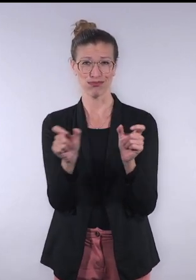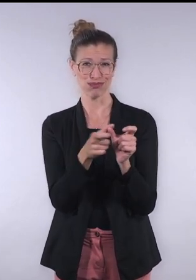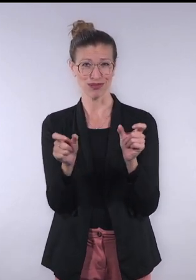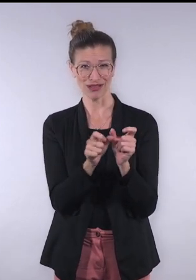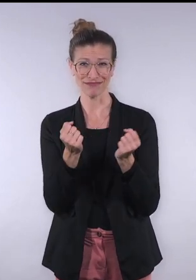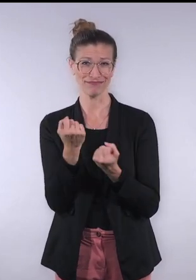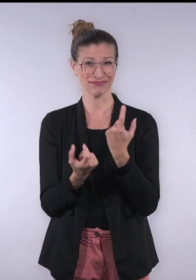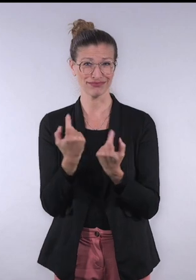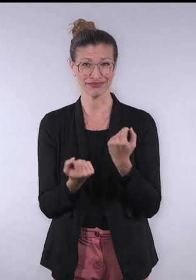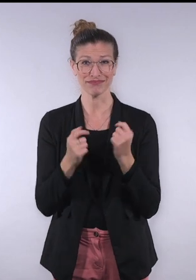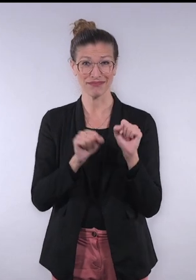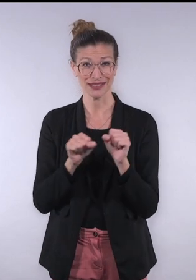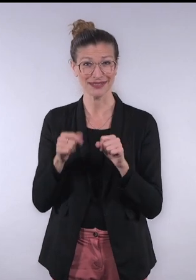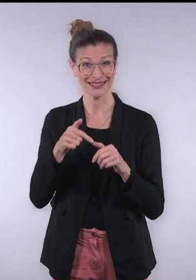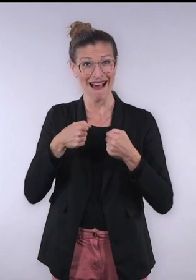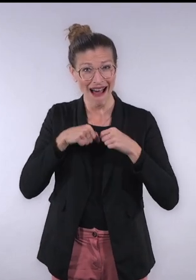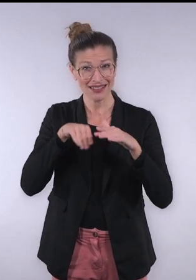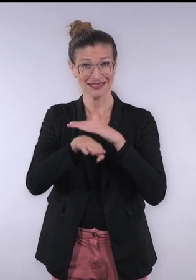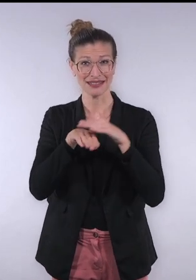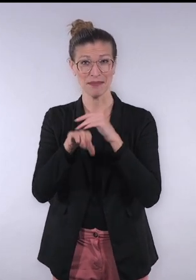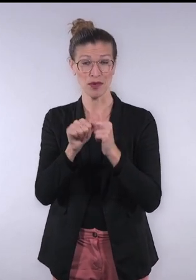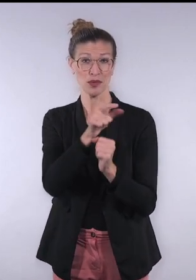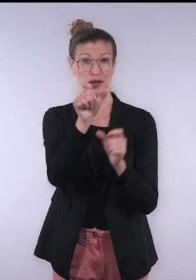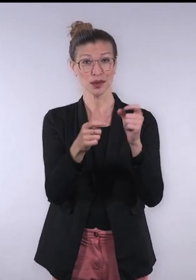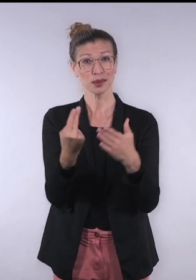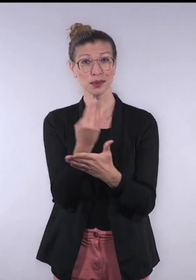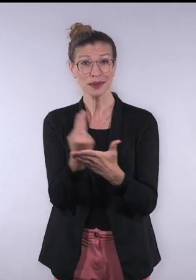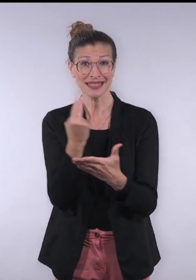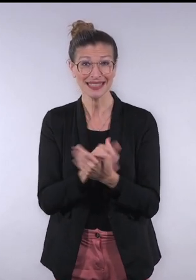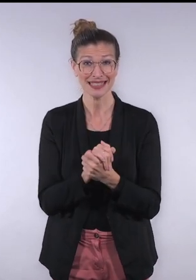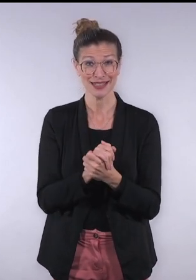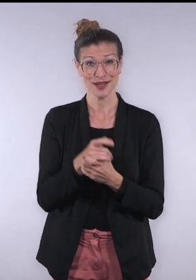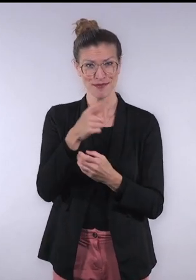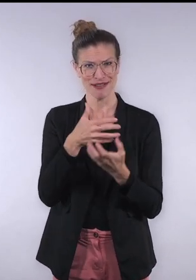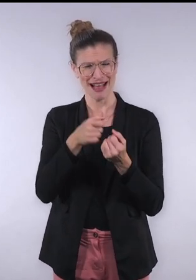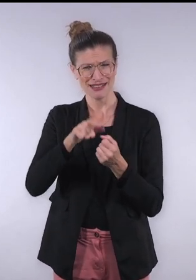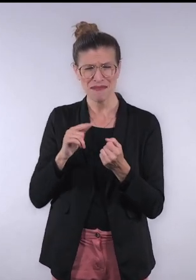UserWay accessibility widget has many users. We are trusted in over a million websites.